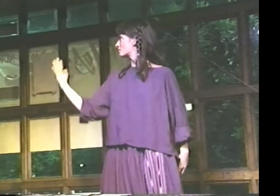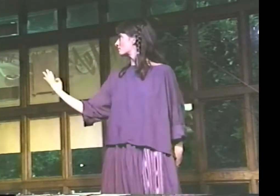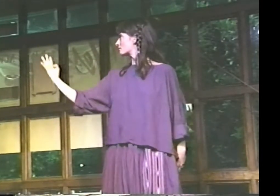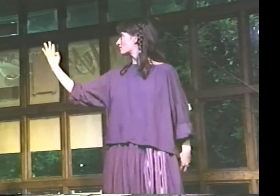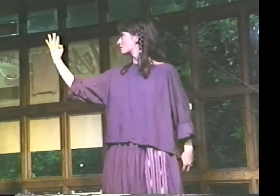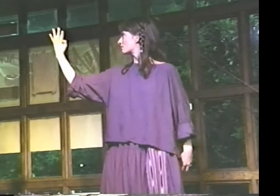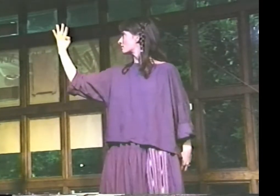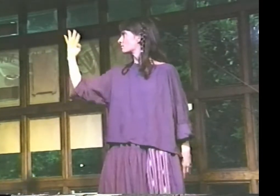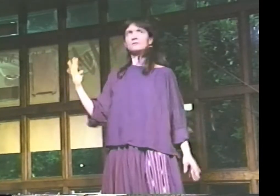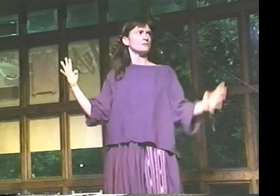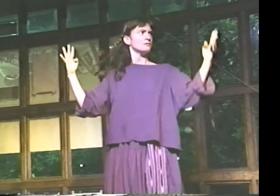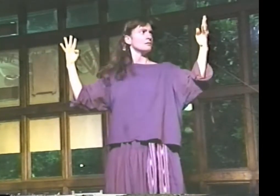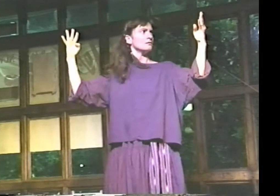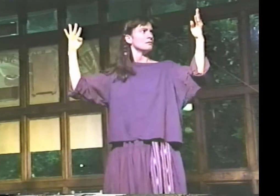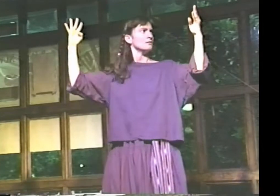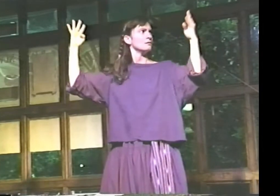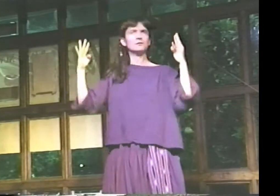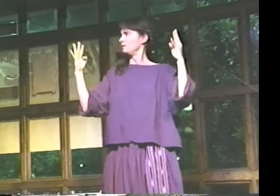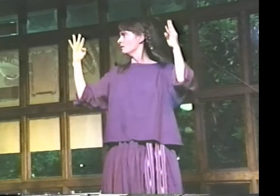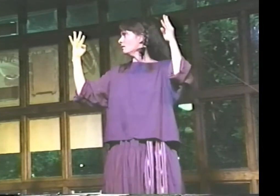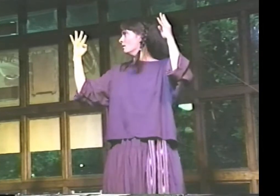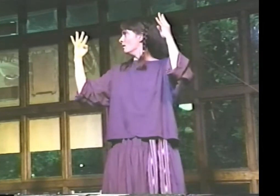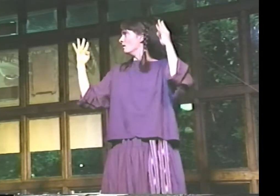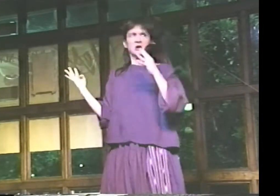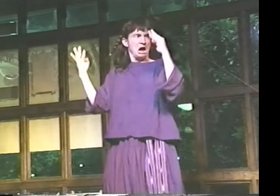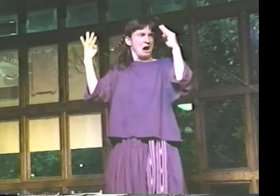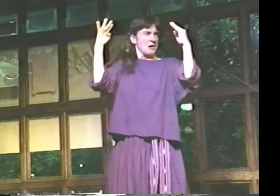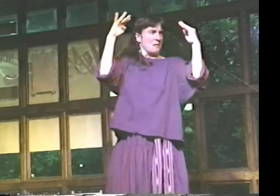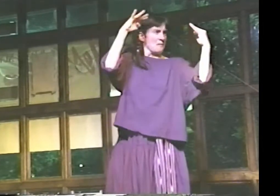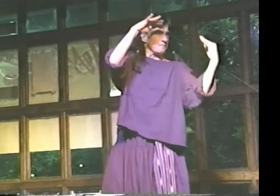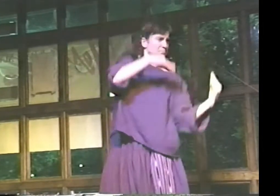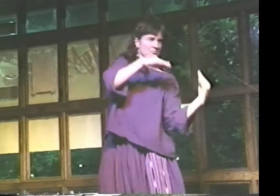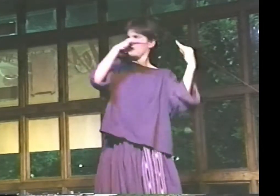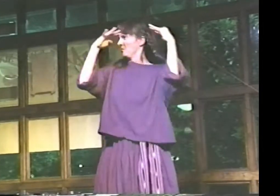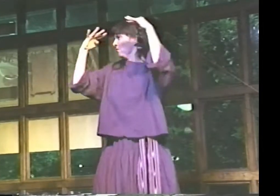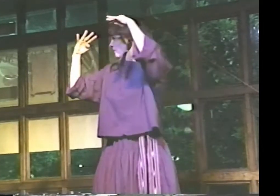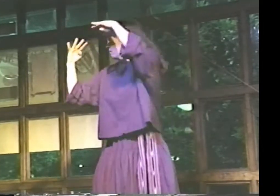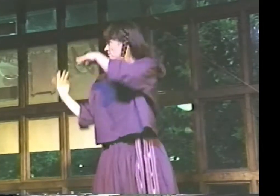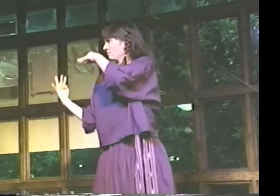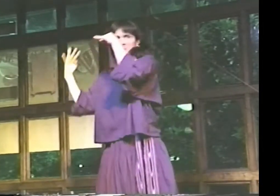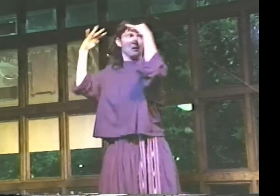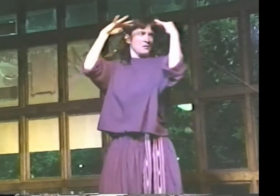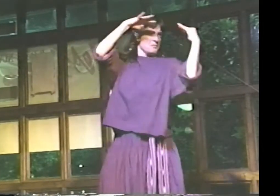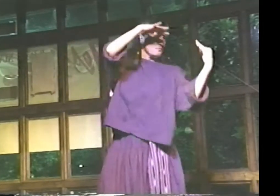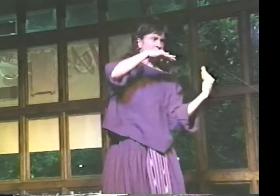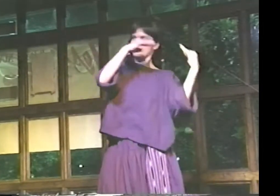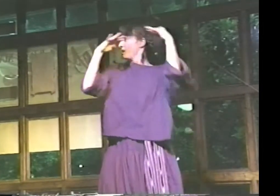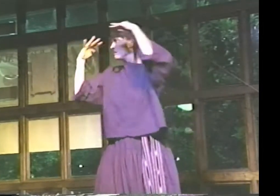WE'VE GOT TO KEEP AN EVEN SCORE, BOTH SIDES AIMED AND READY FOR WAR.